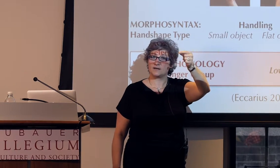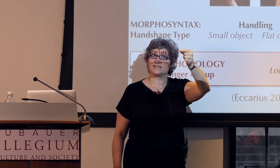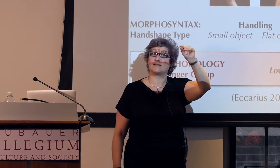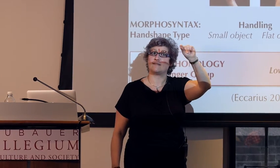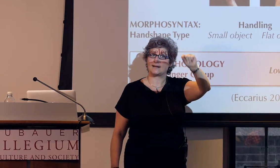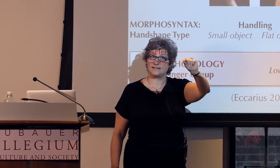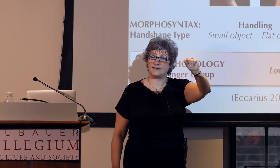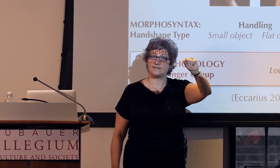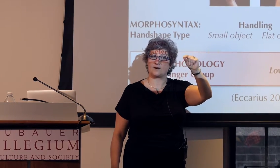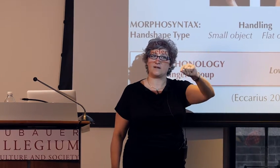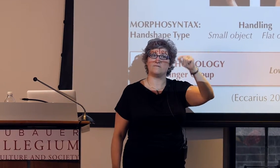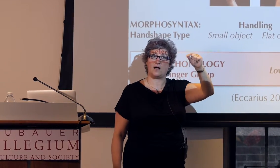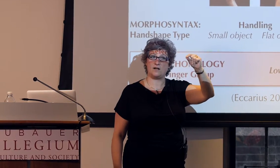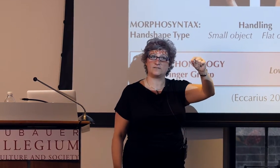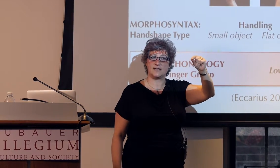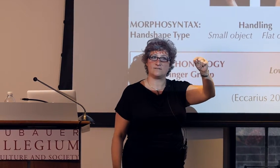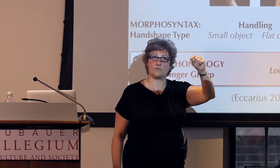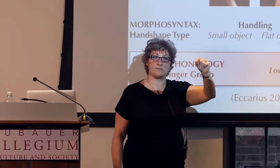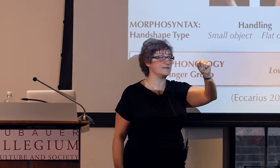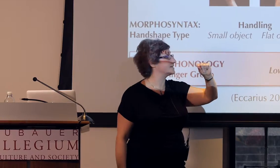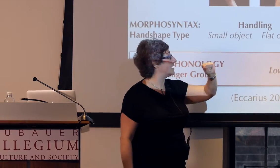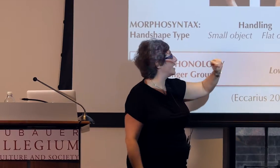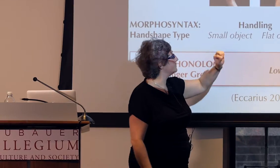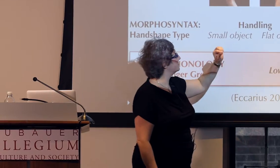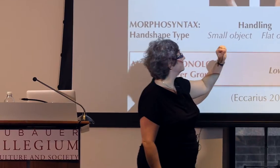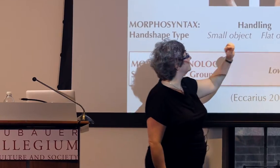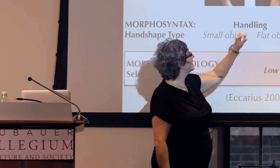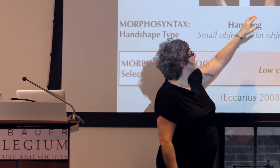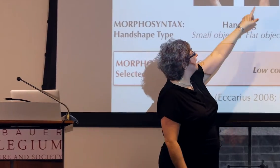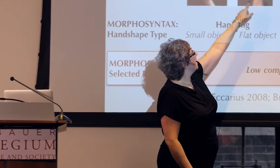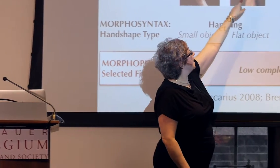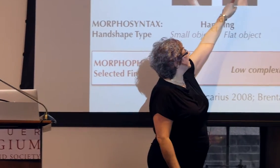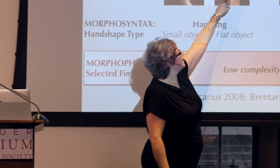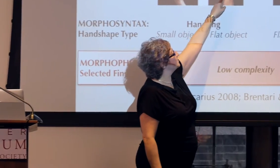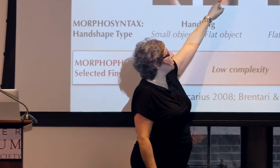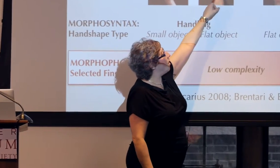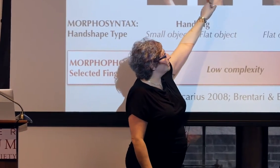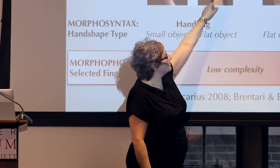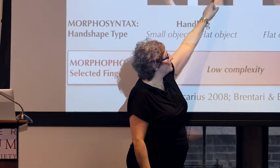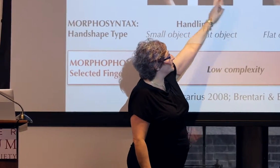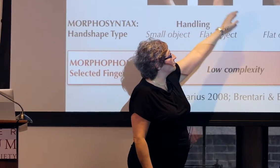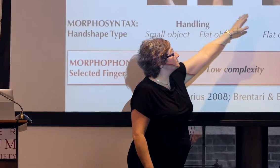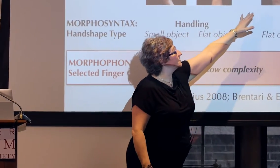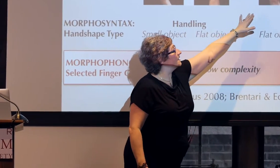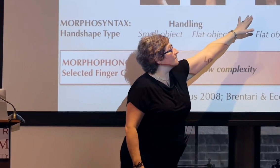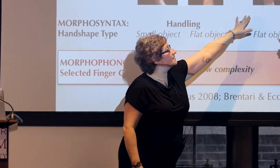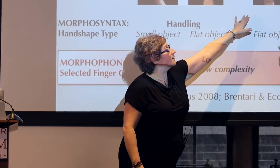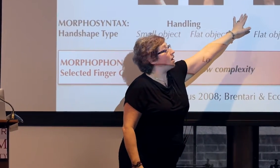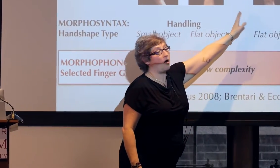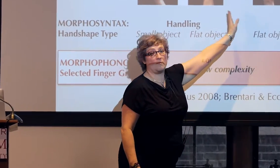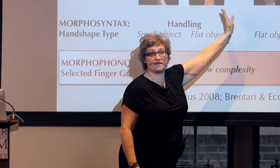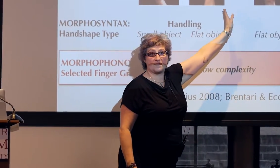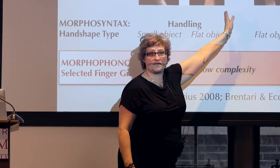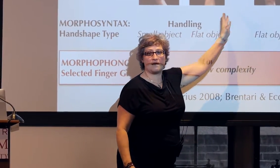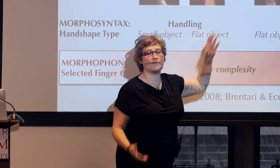that are selected, that are involved in forming a sign, here it's all the fingers, here it's all but the thumb,